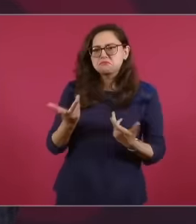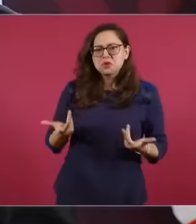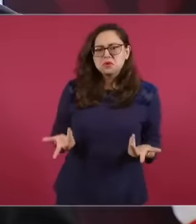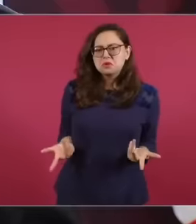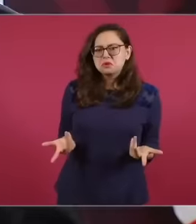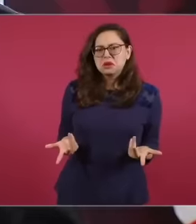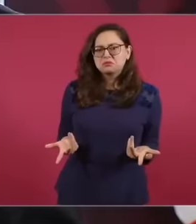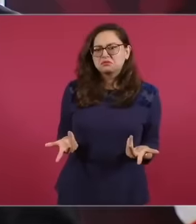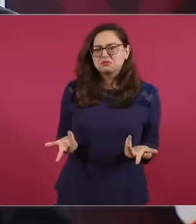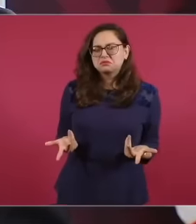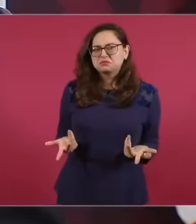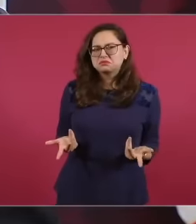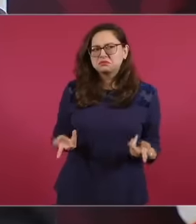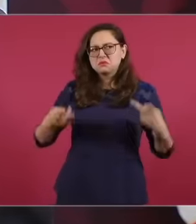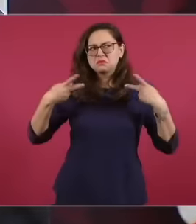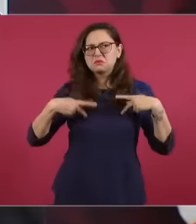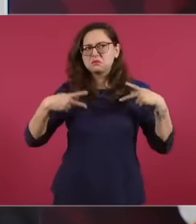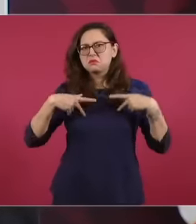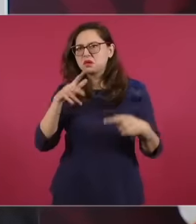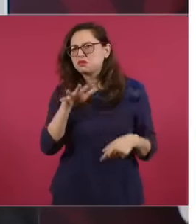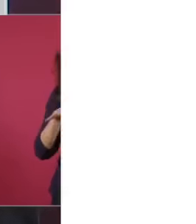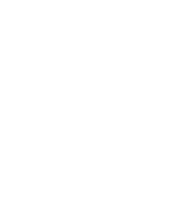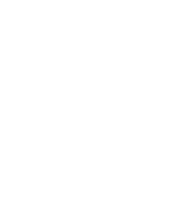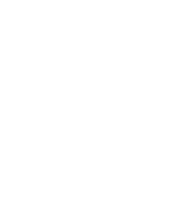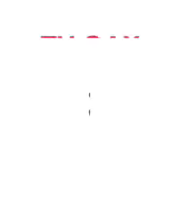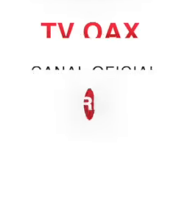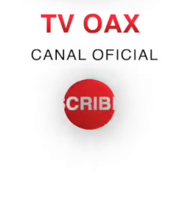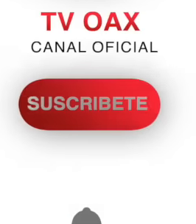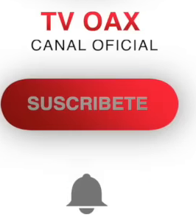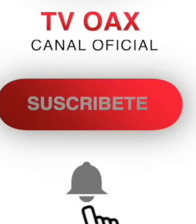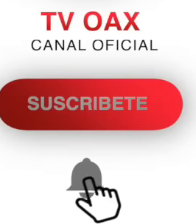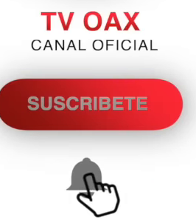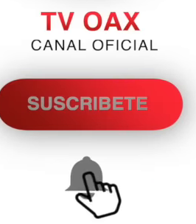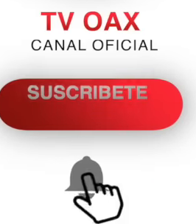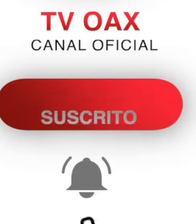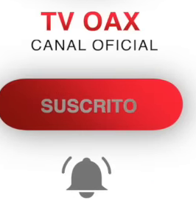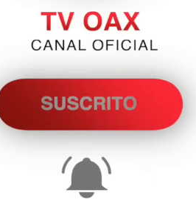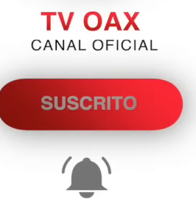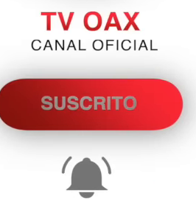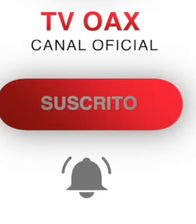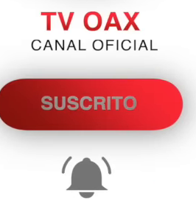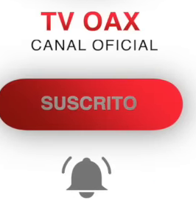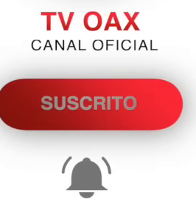choose, if they are really democrats,